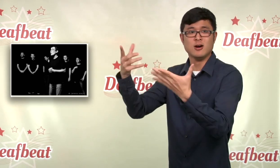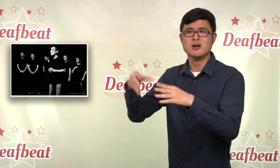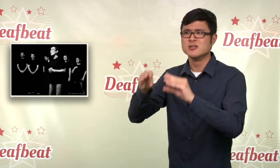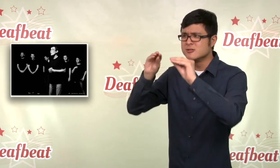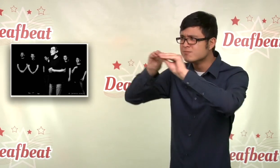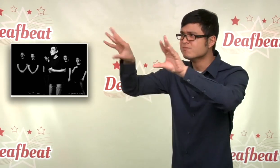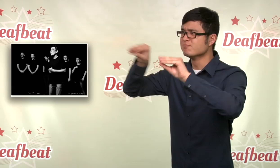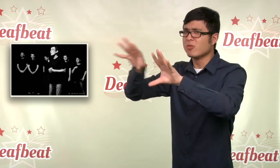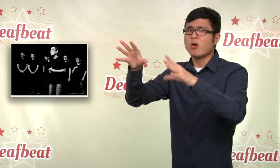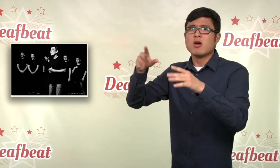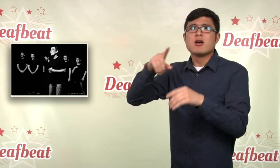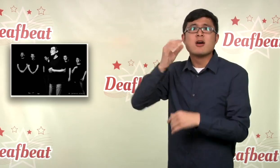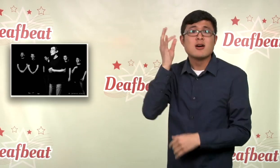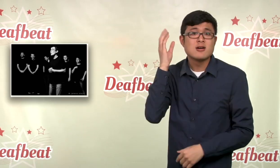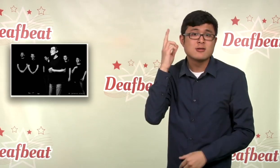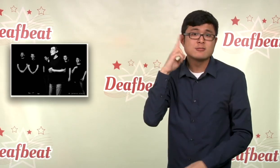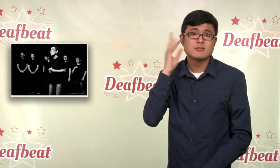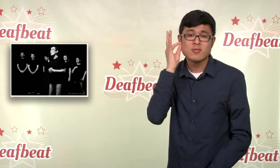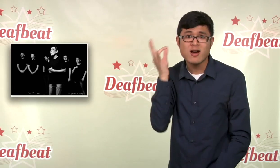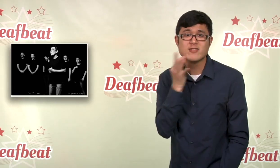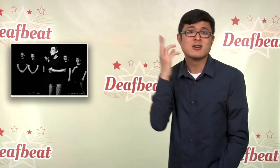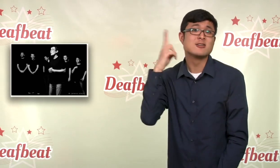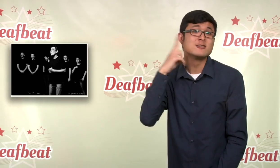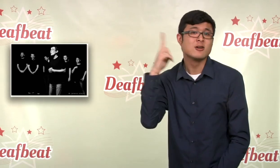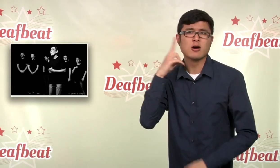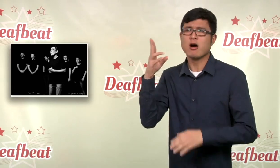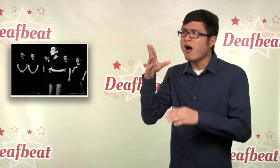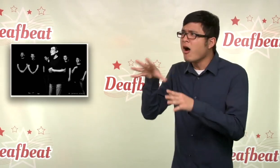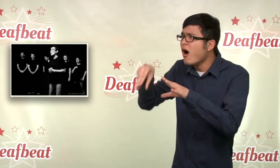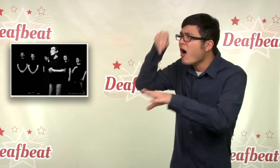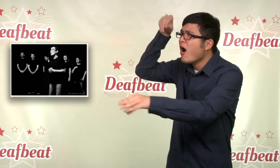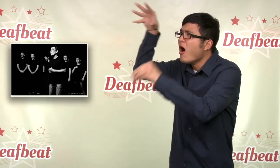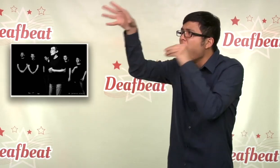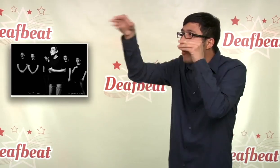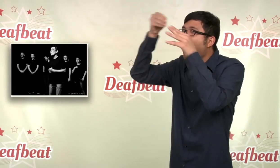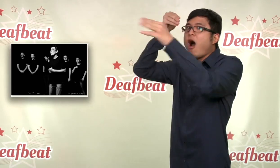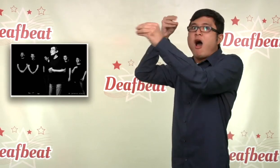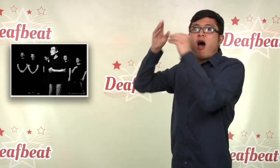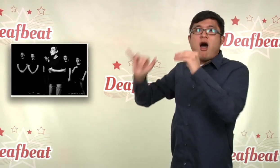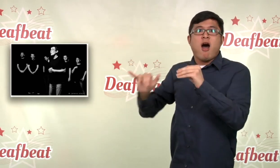cultural crossroad allows a place of exchange and